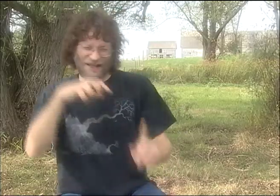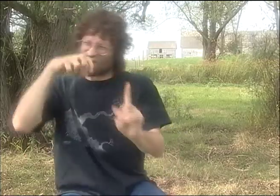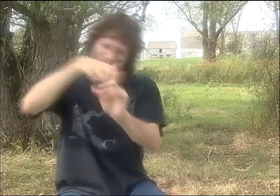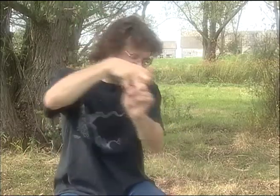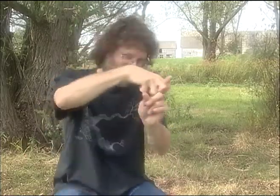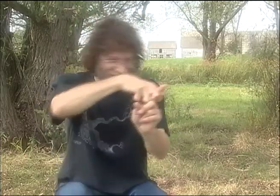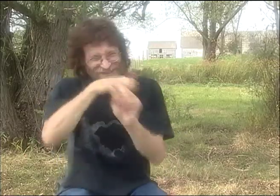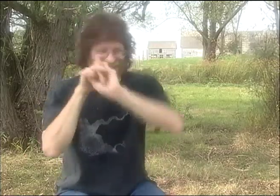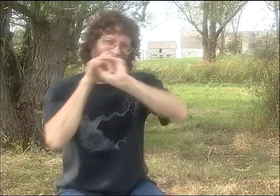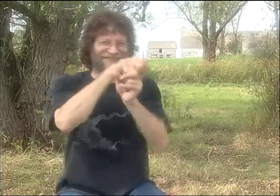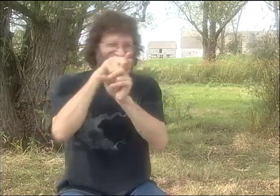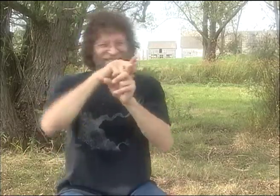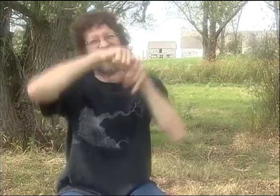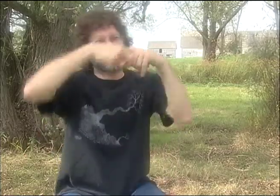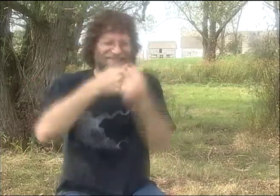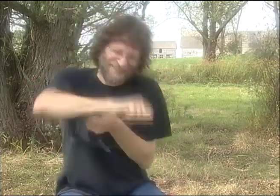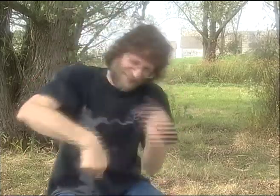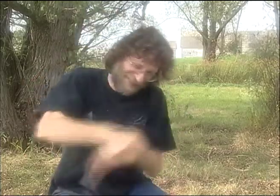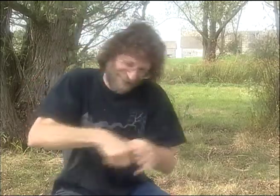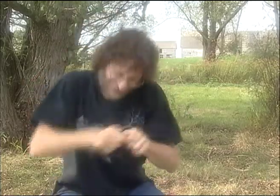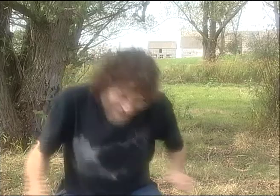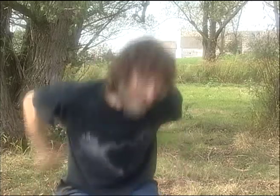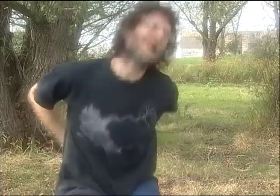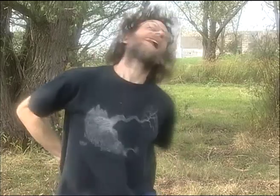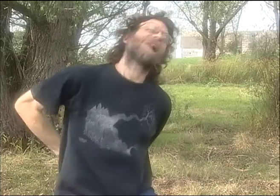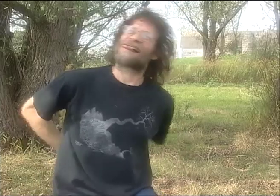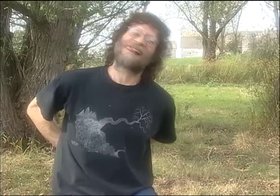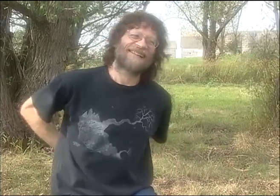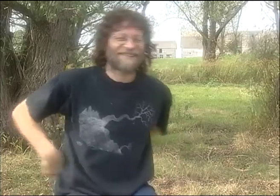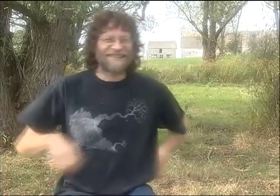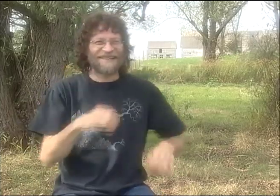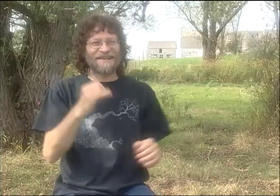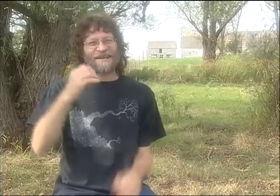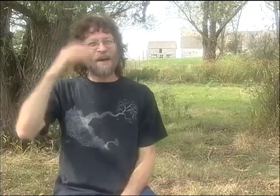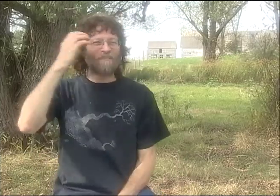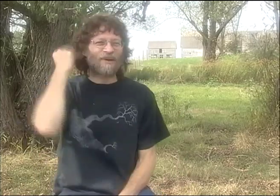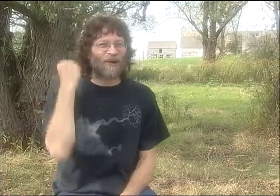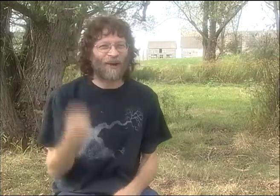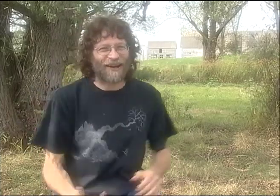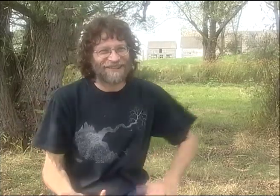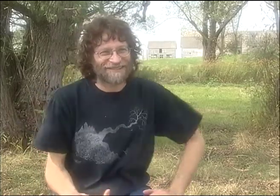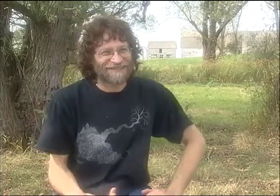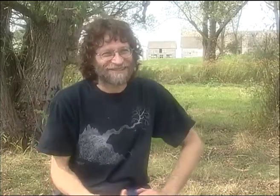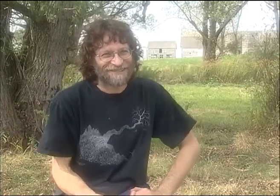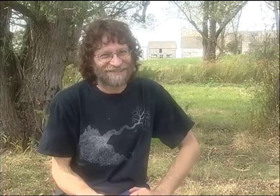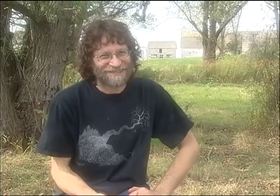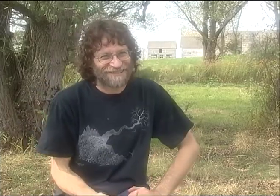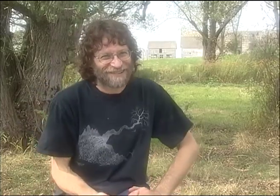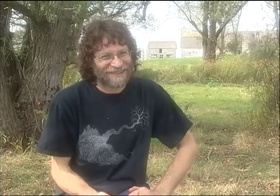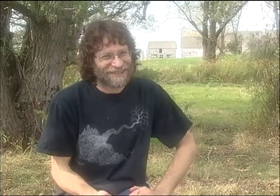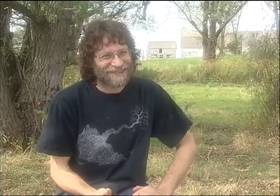SO HE COULD HUNT DOWN WHAT DEAF POETRY LOOKED LIKE. AND SO, IN HIS SEARCH TO FIND IT, HE FOUND PETER COOK